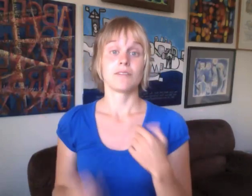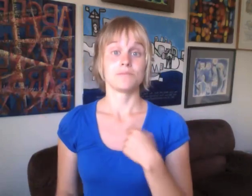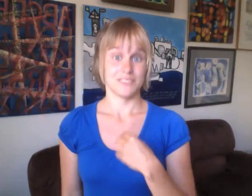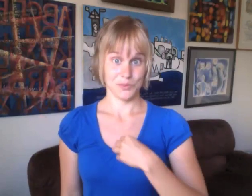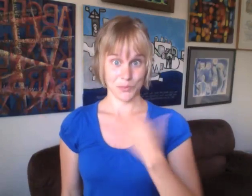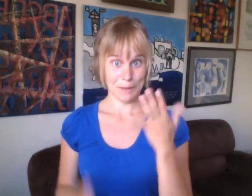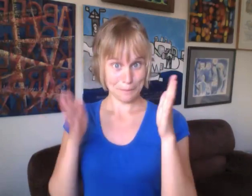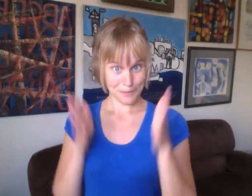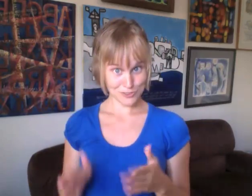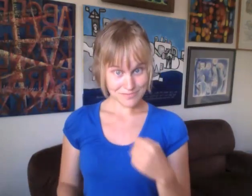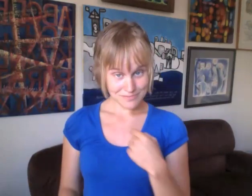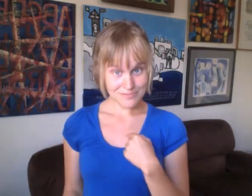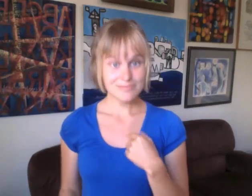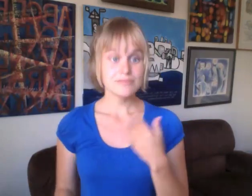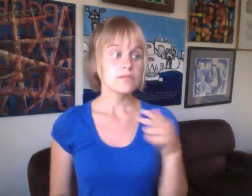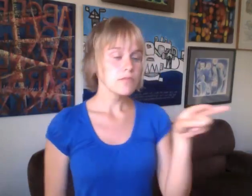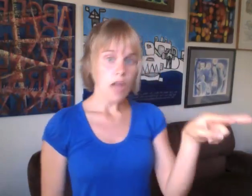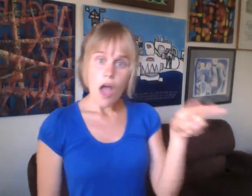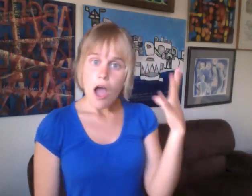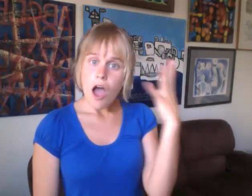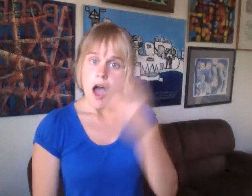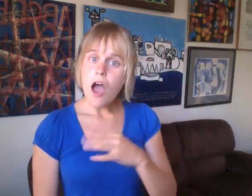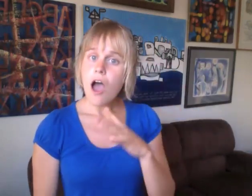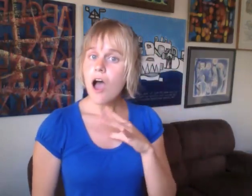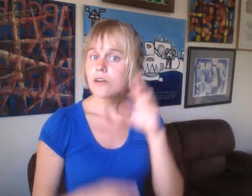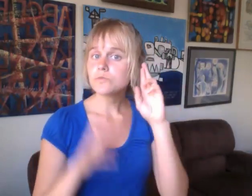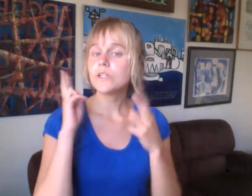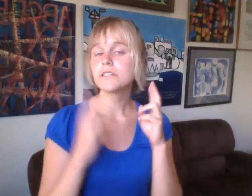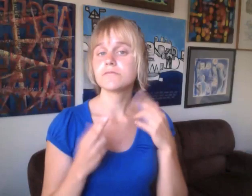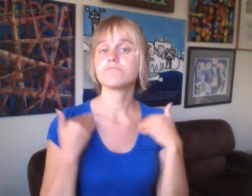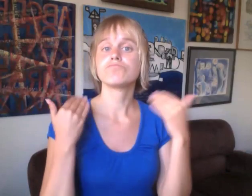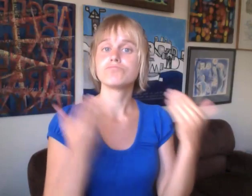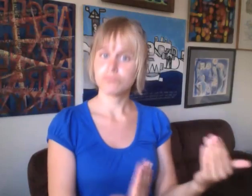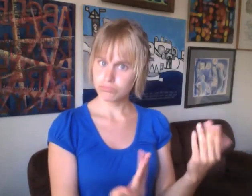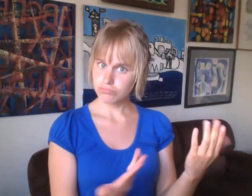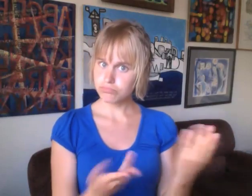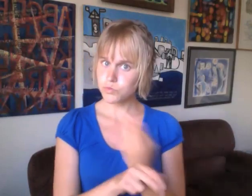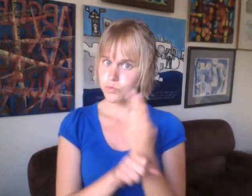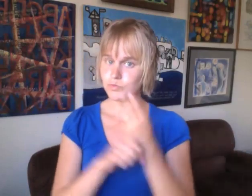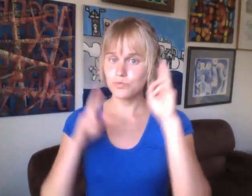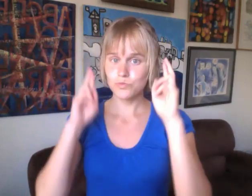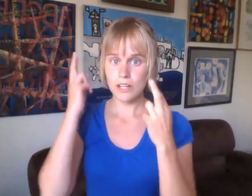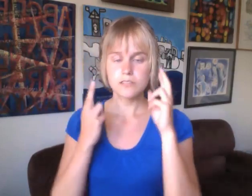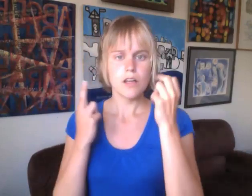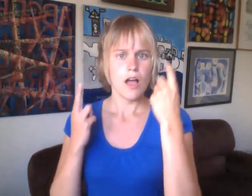Now as a white person, I loved the idea of having dreadlocks and I decided to have them.